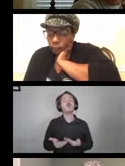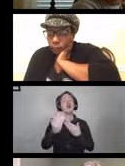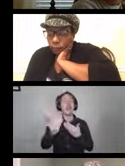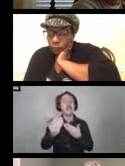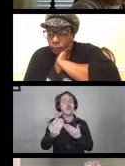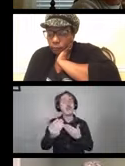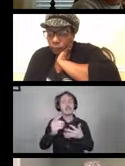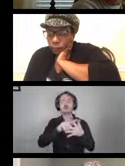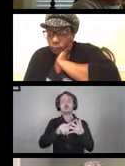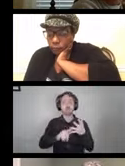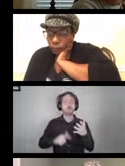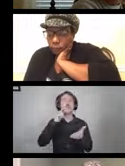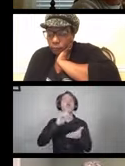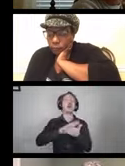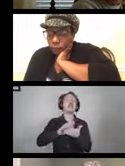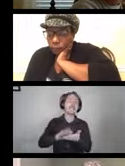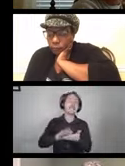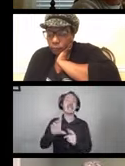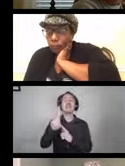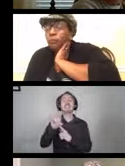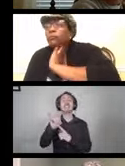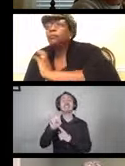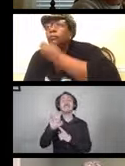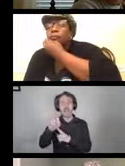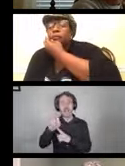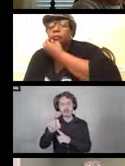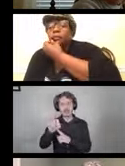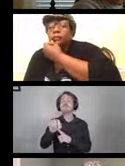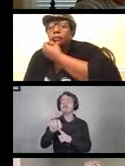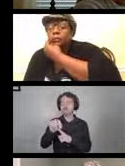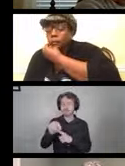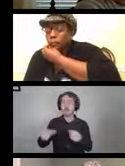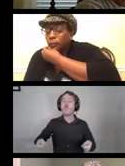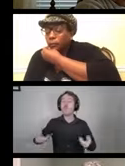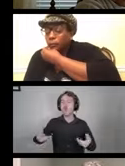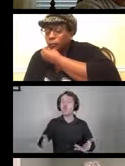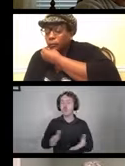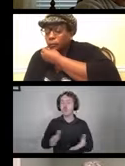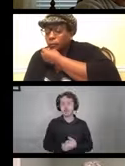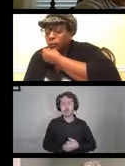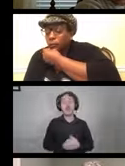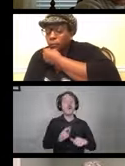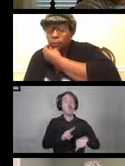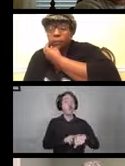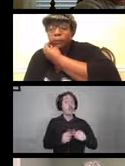for cleaning and disinfecting your wheelchair. Of course one of the most frequently used